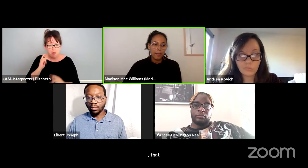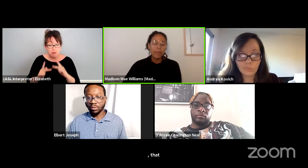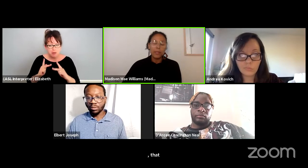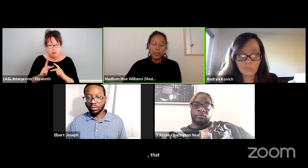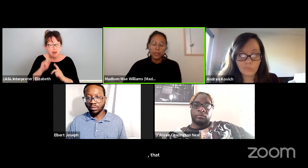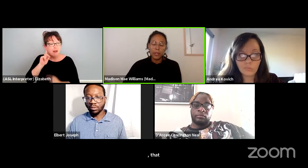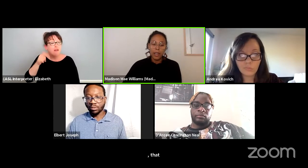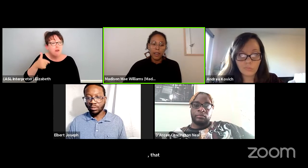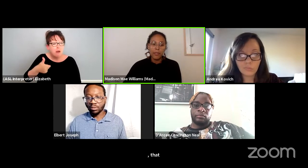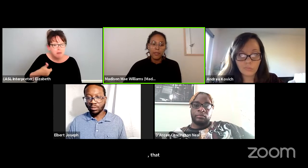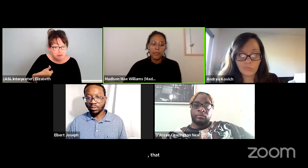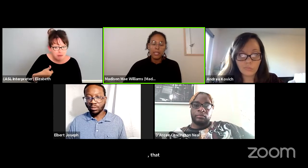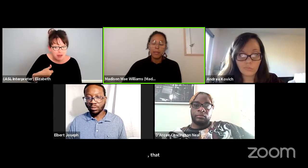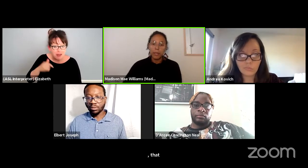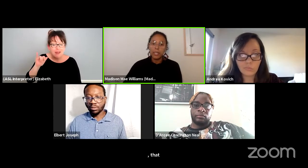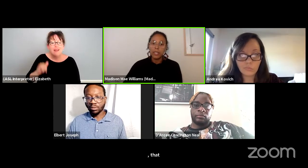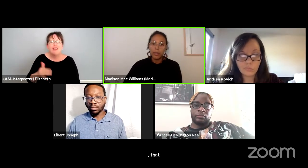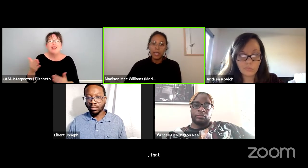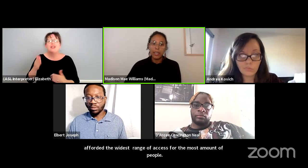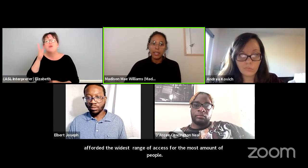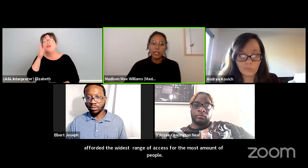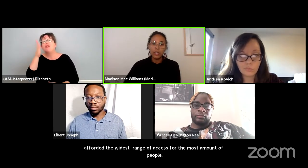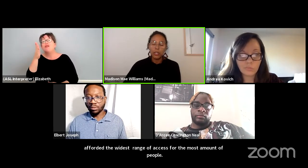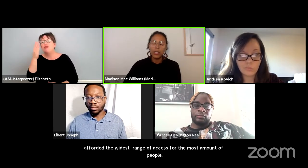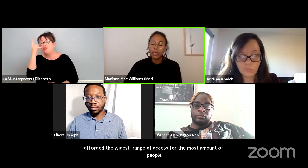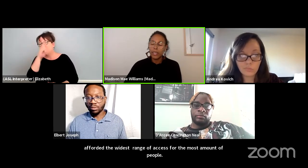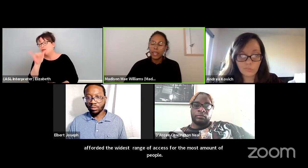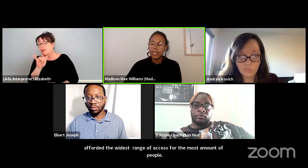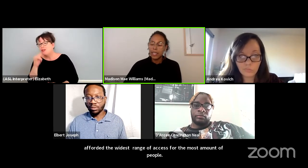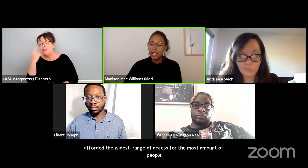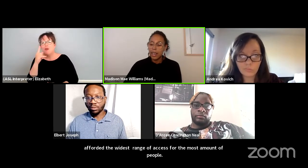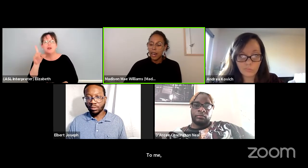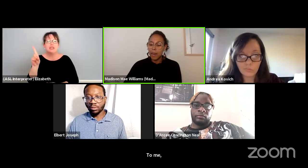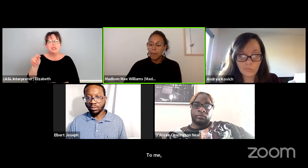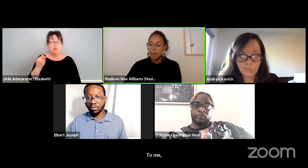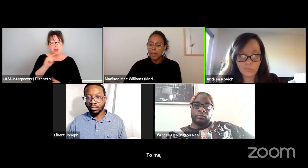the future of disability storytelling should look like.